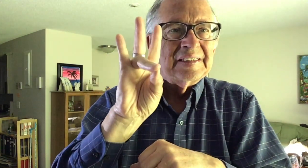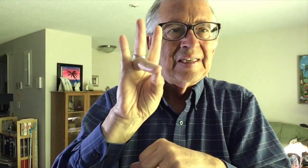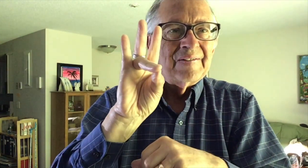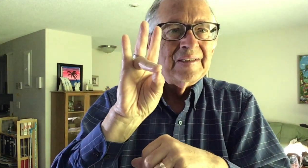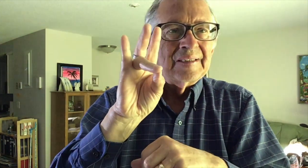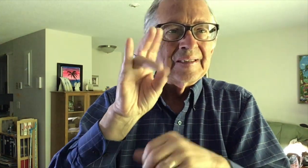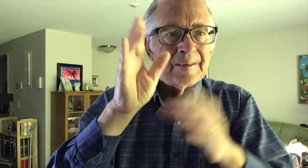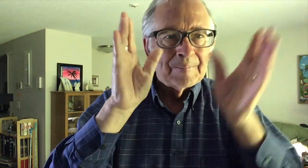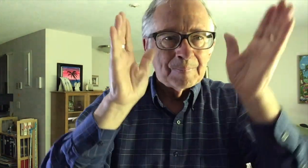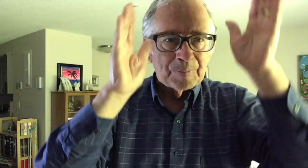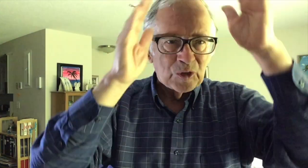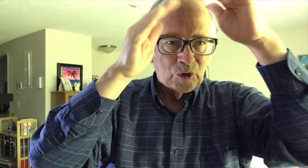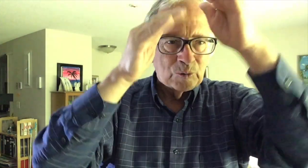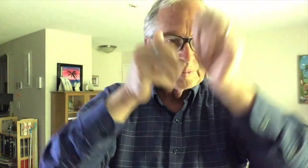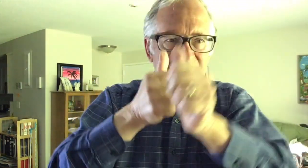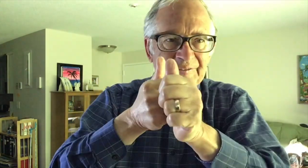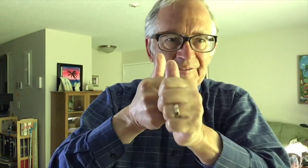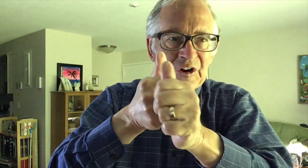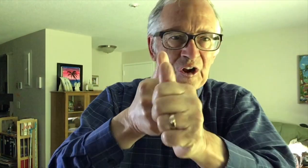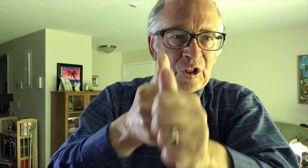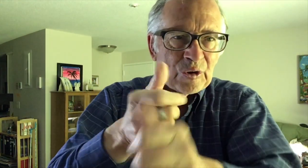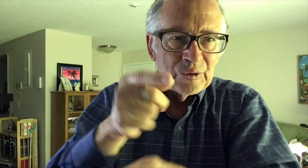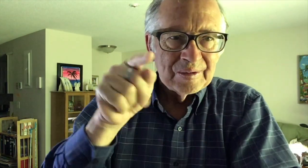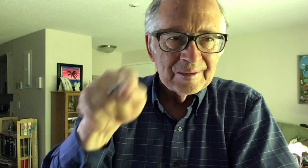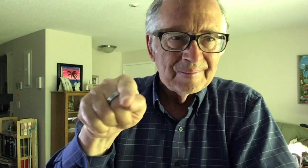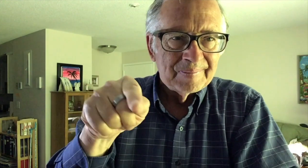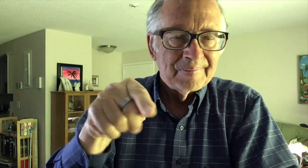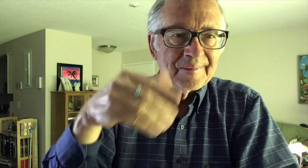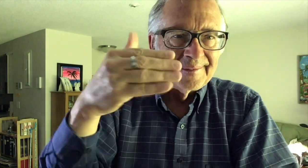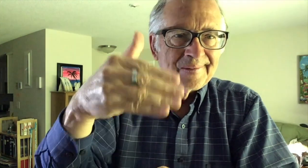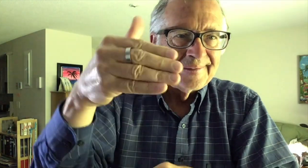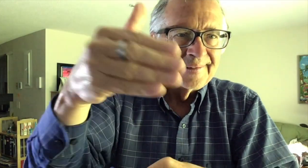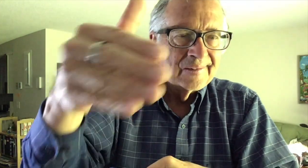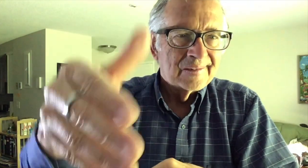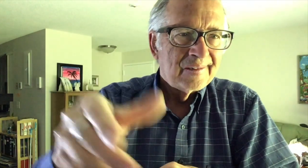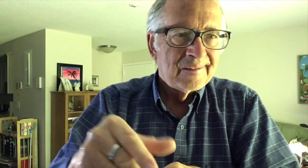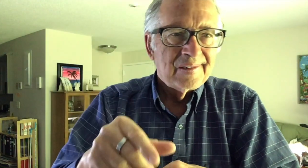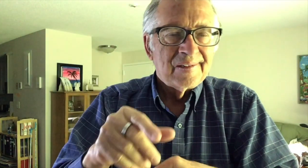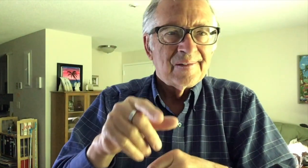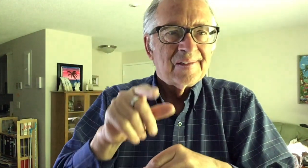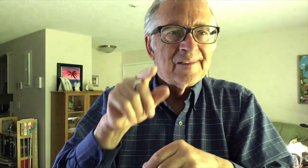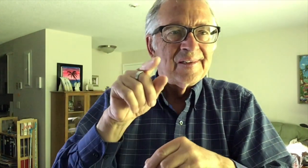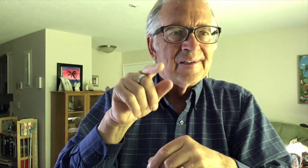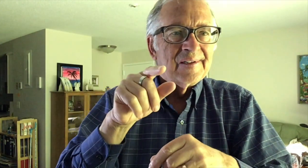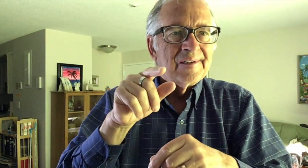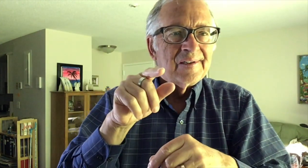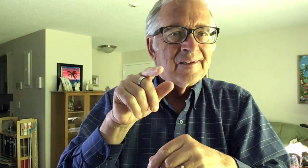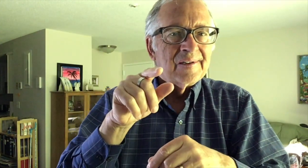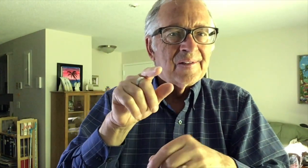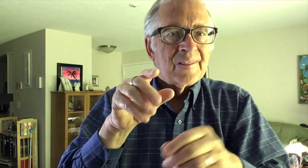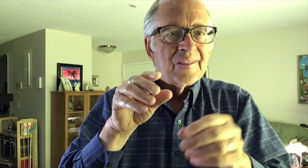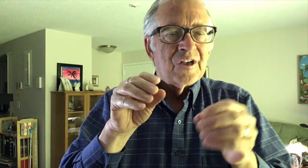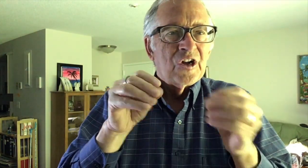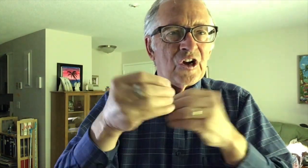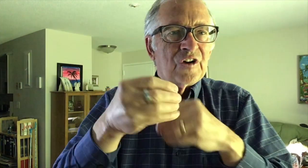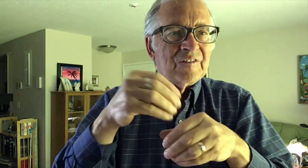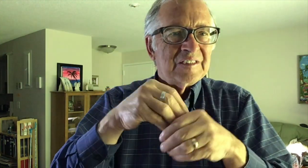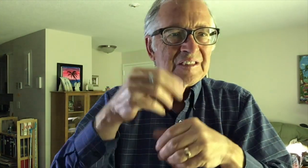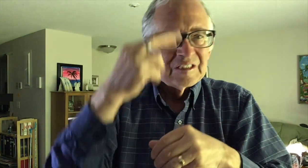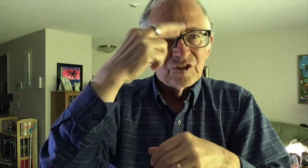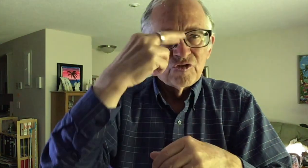following 2,000 years, there have been 267 successors of Peter as Pope holding